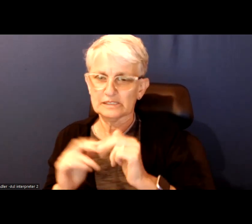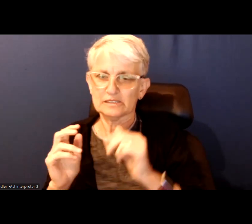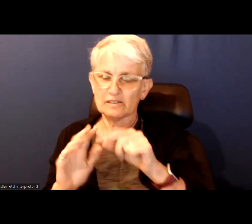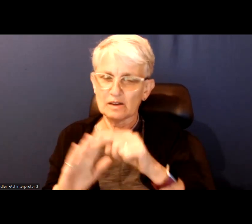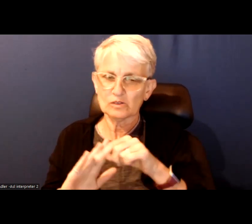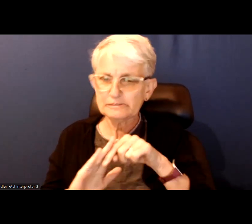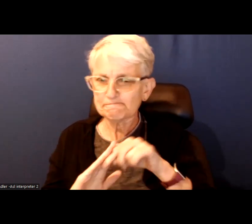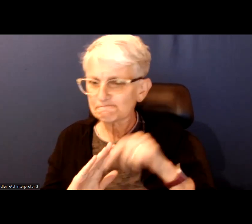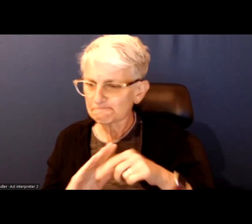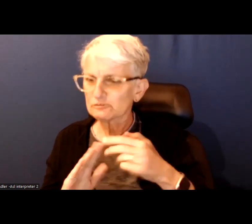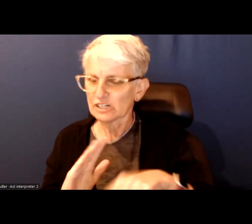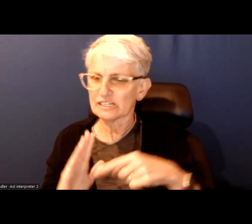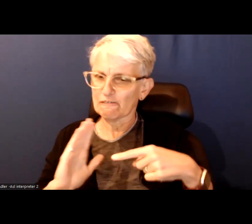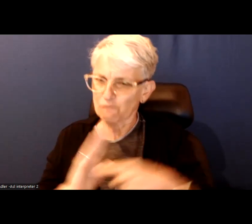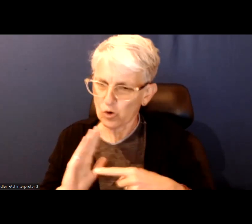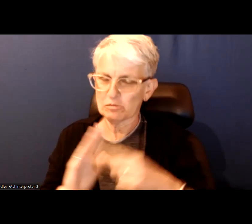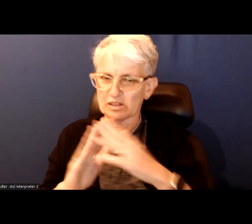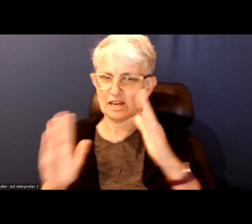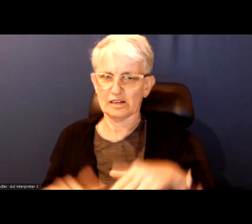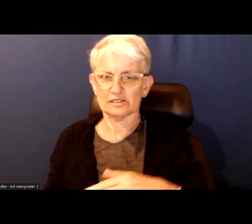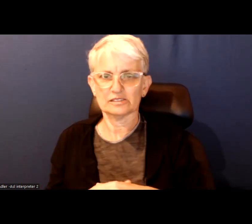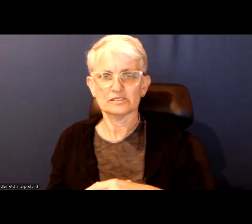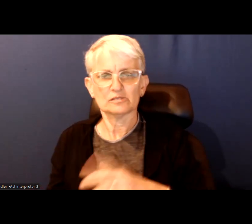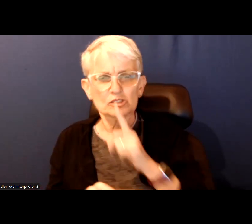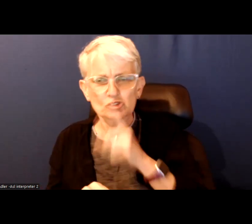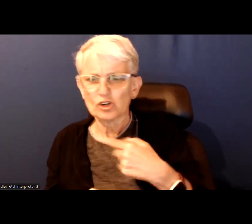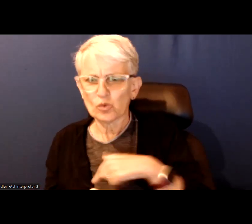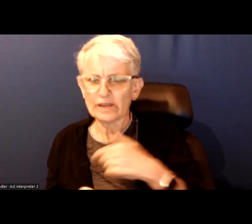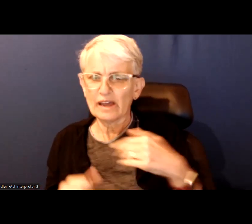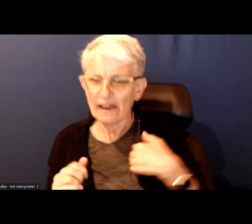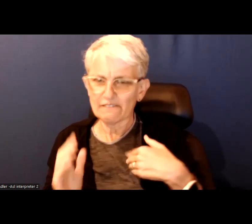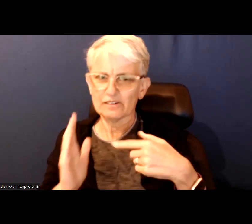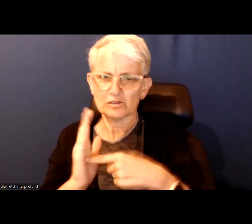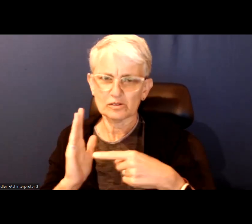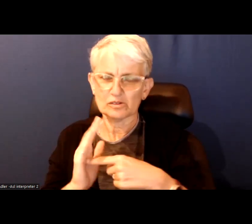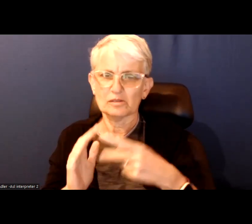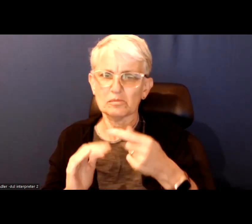They are wanting to ensure that we have affordable public nonprofit daycare.